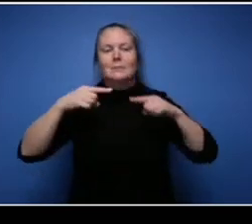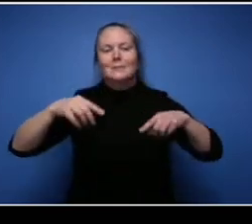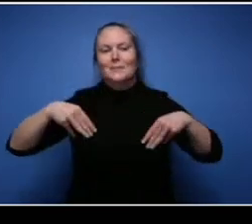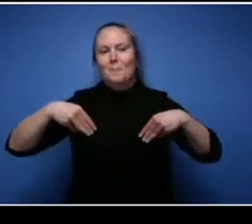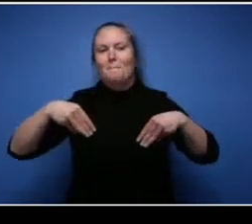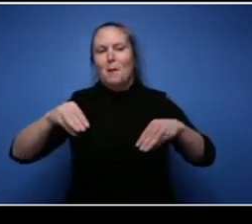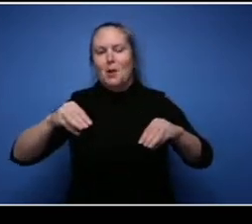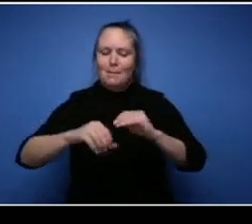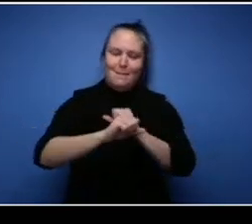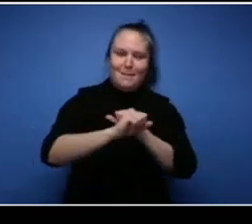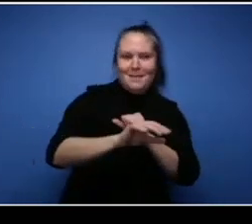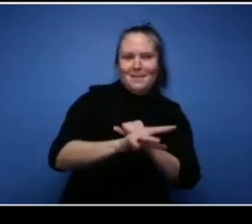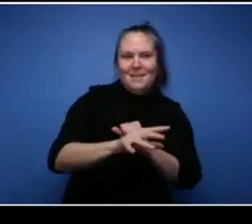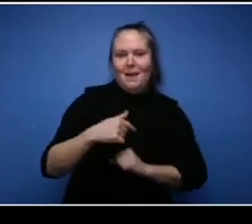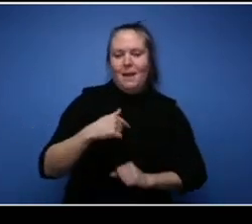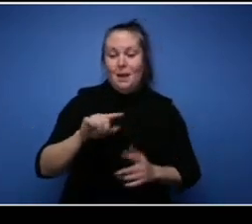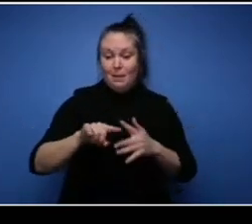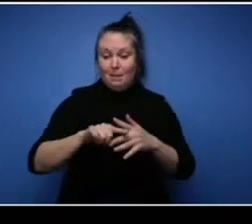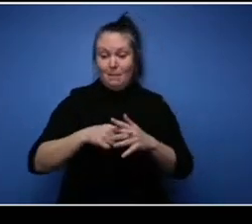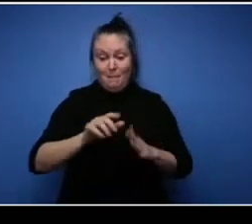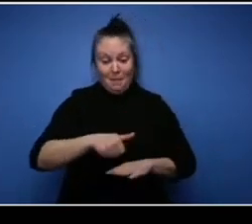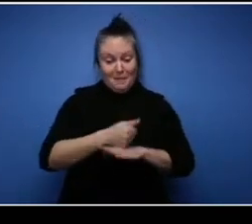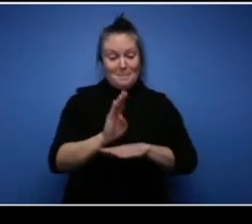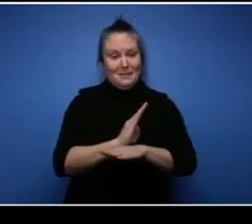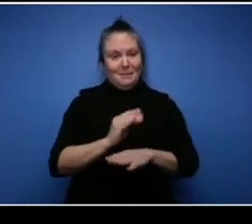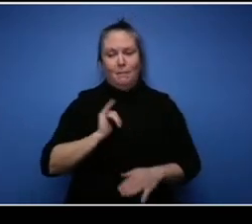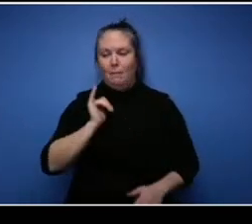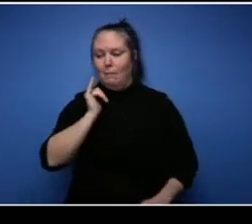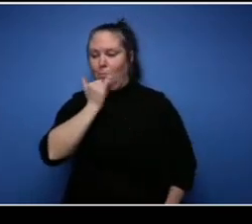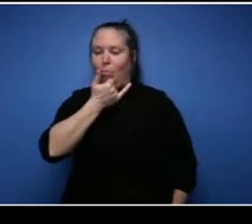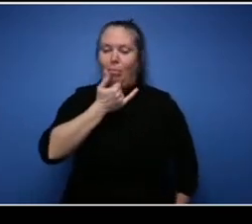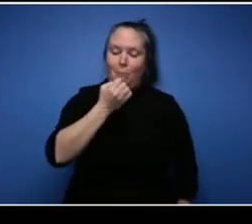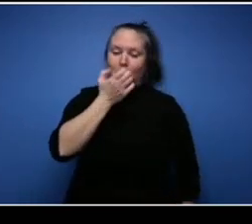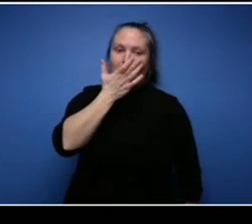at exactly what she said looking at other companies and what they were doing and trying